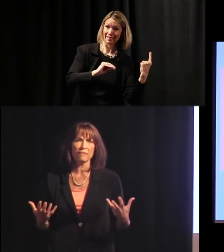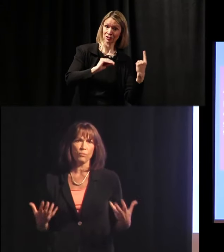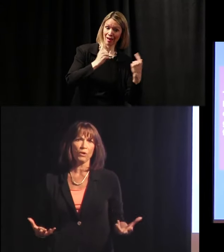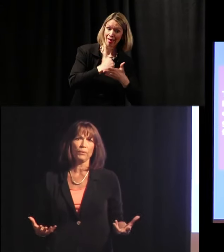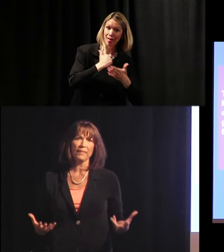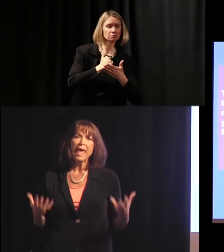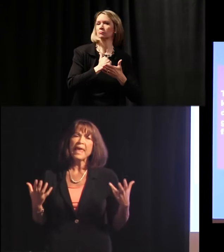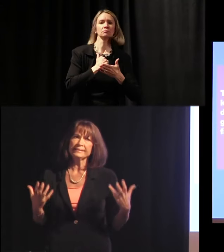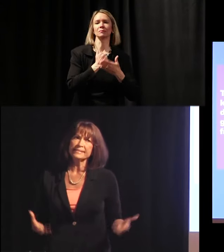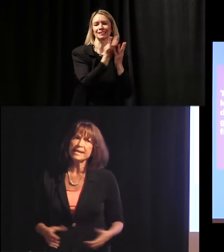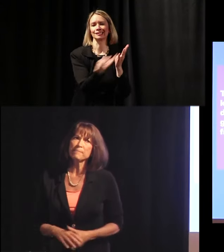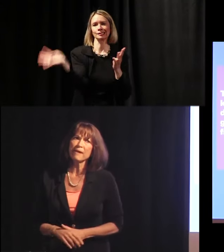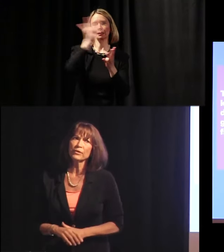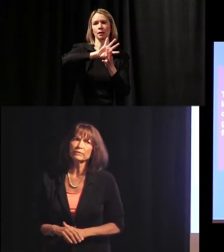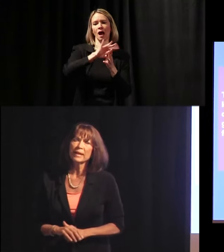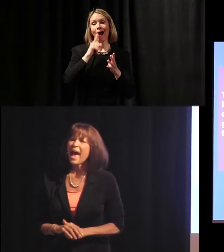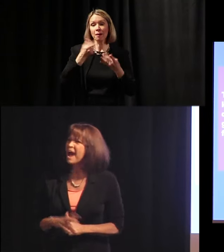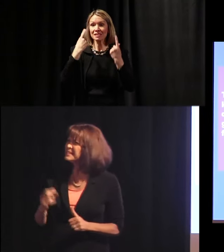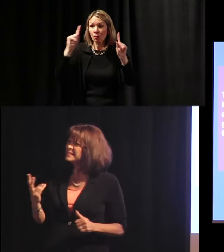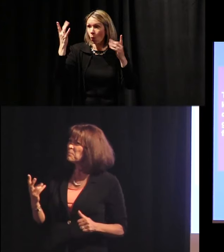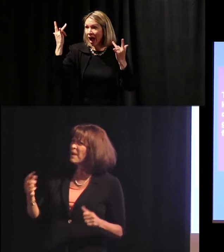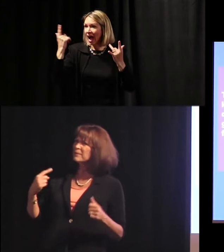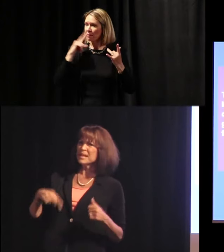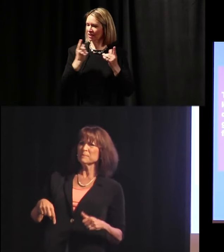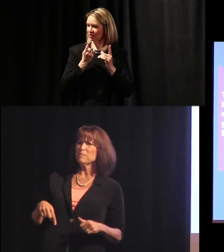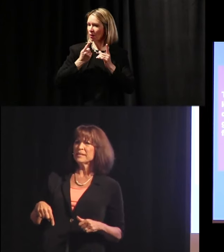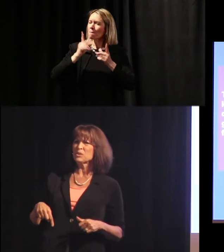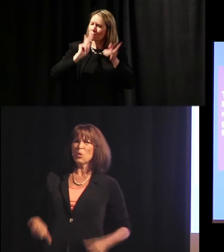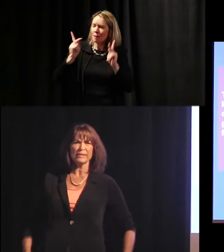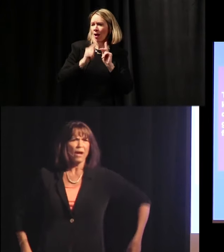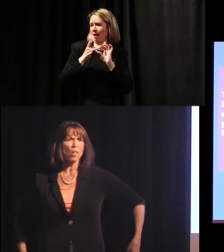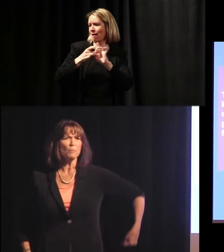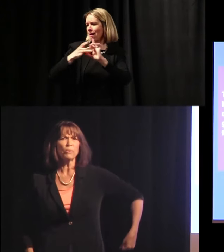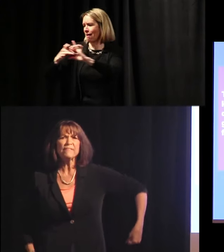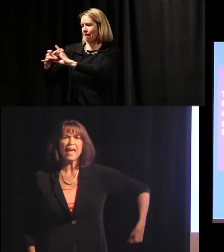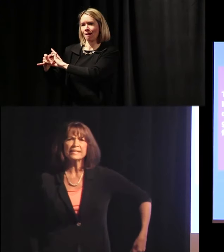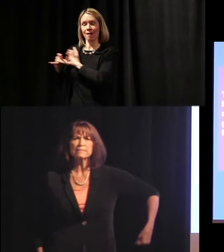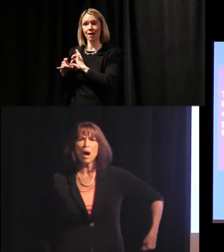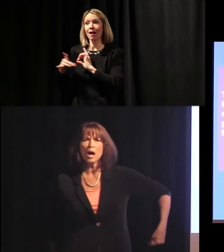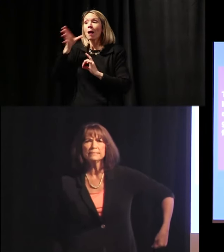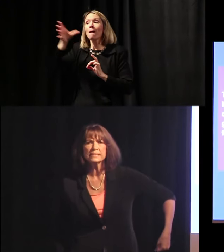that I've worked with, and it's a team effort. I've seen some parents come to my school, I call them briefcase moms.